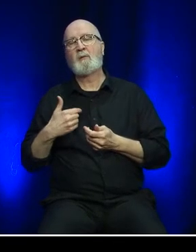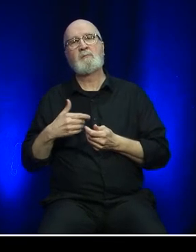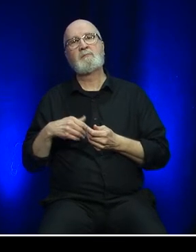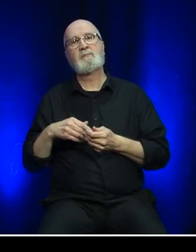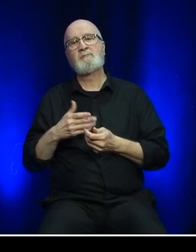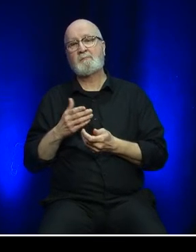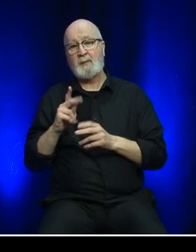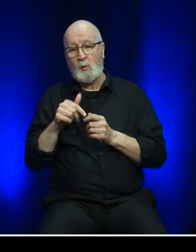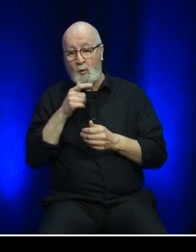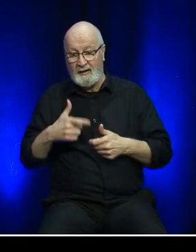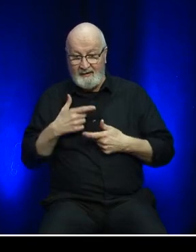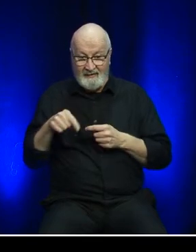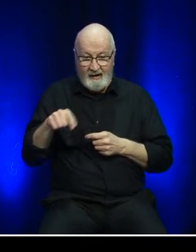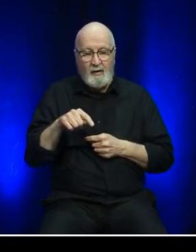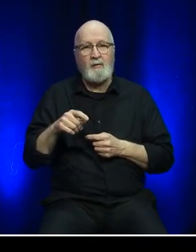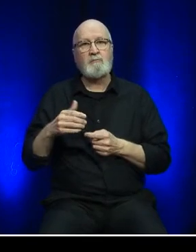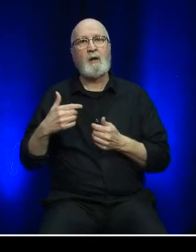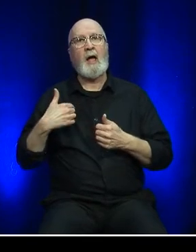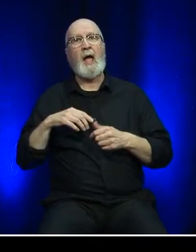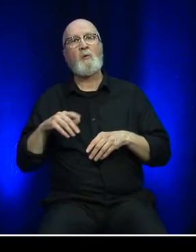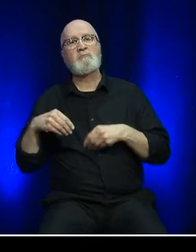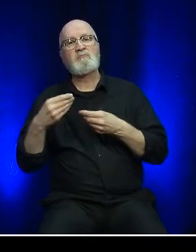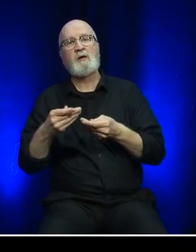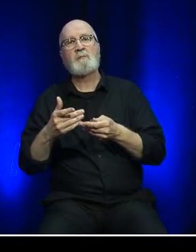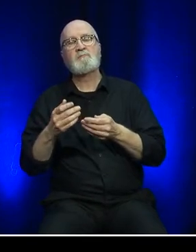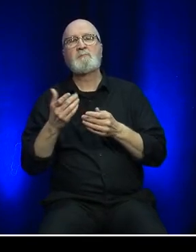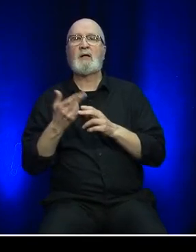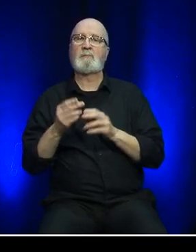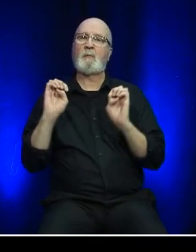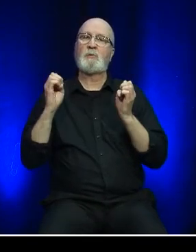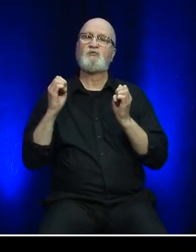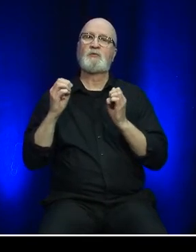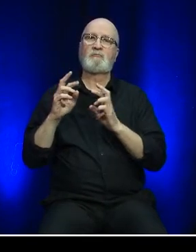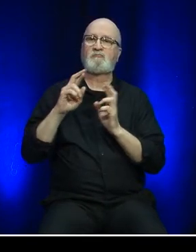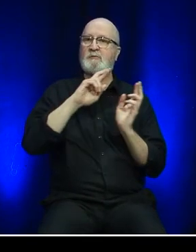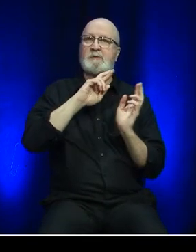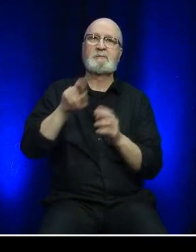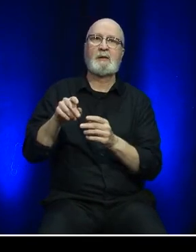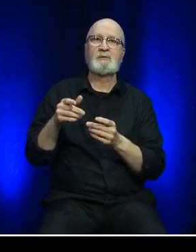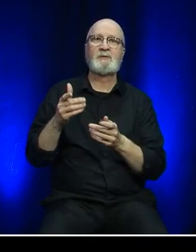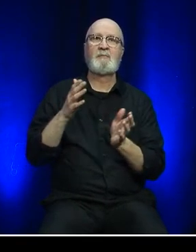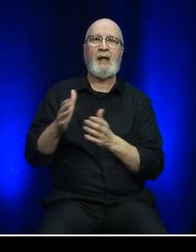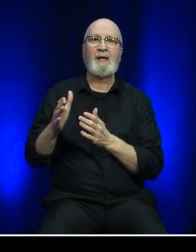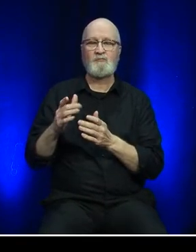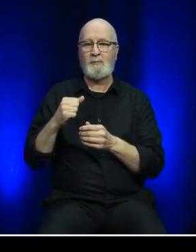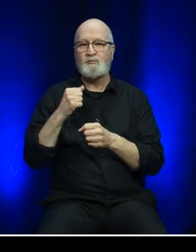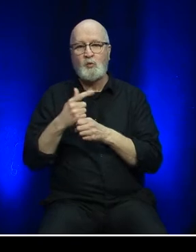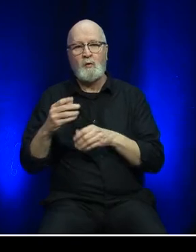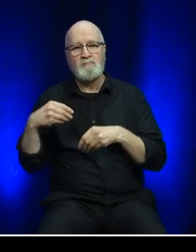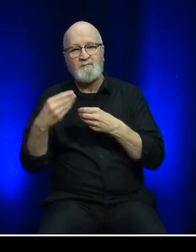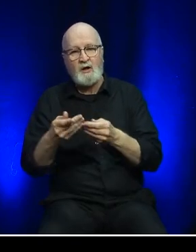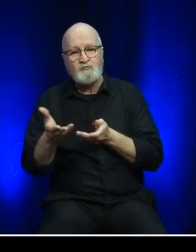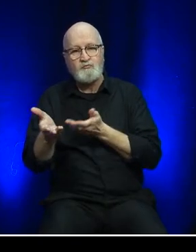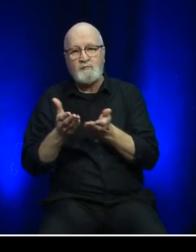for the residents, we implemented our emergency response and contingency plans to ensure the supply chain remained open.